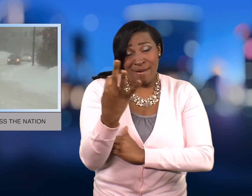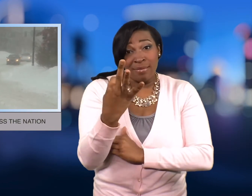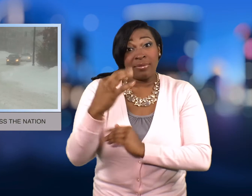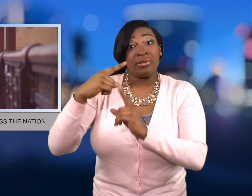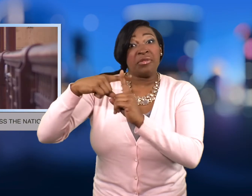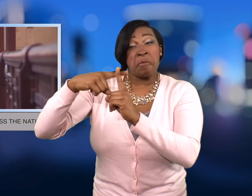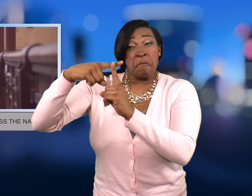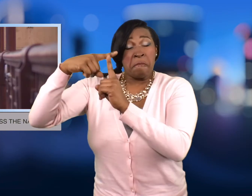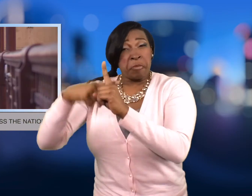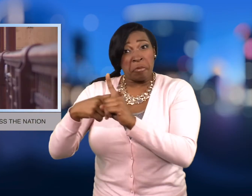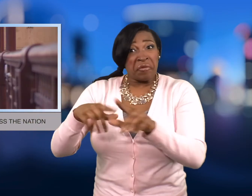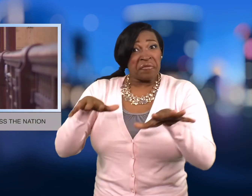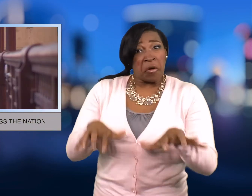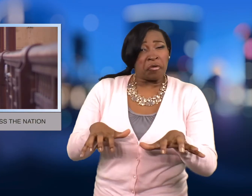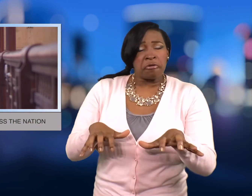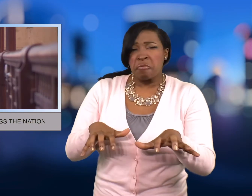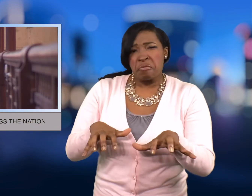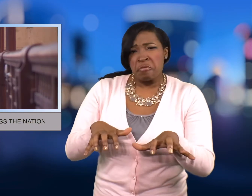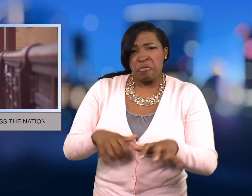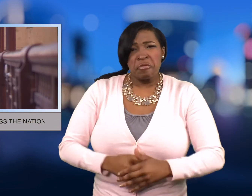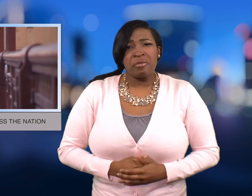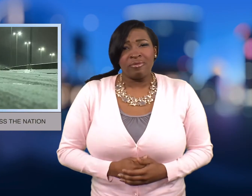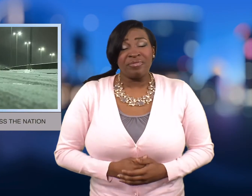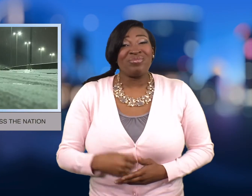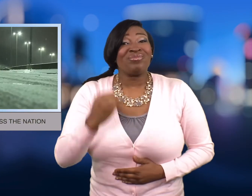not rising above the freezing mark.